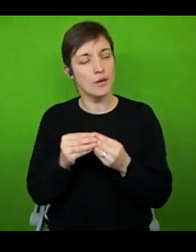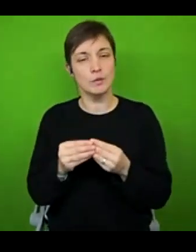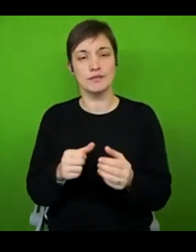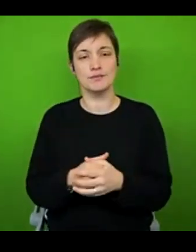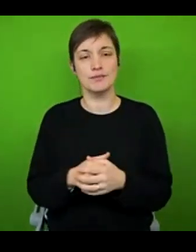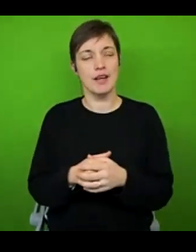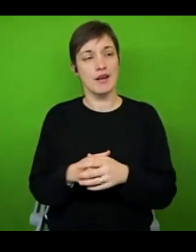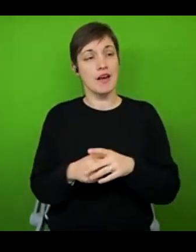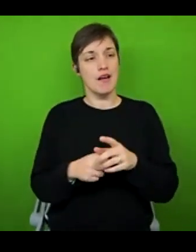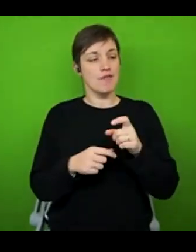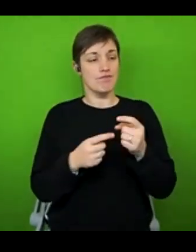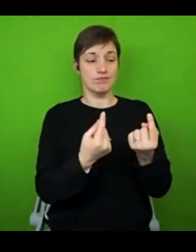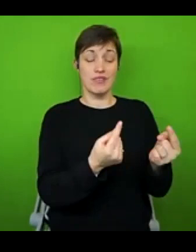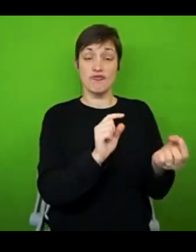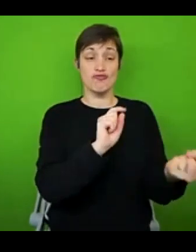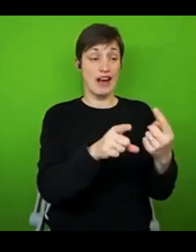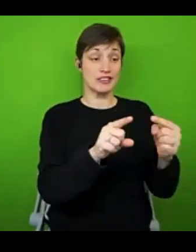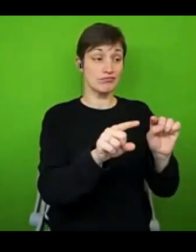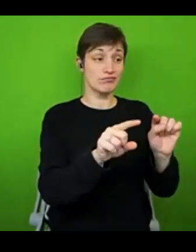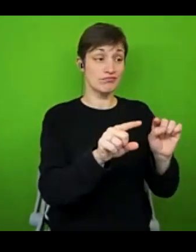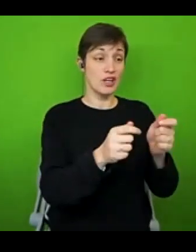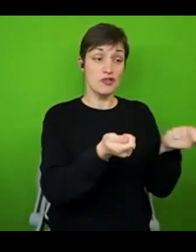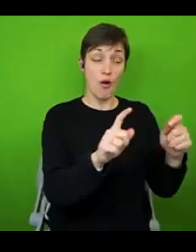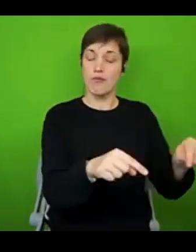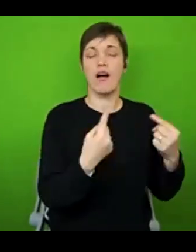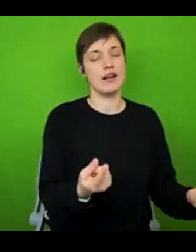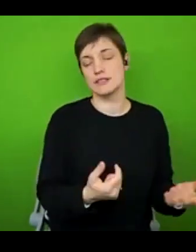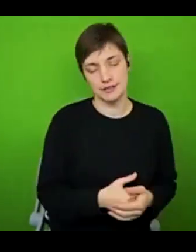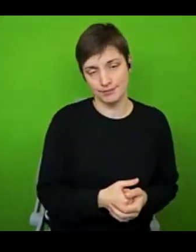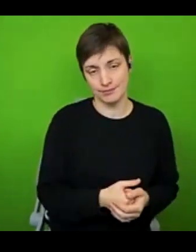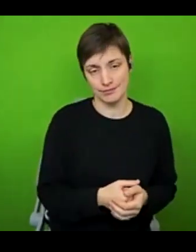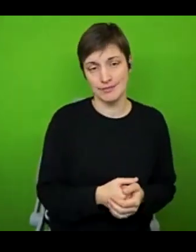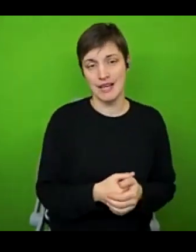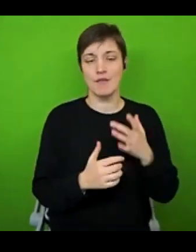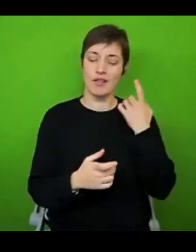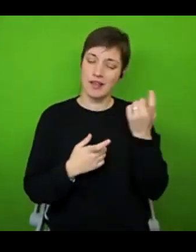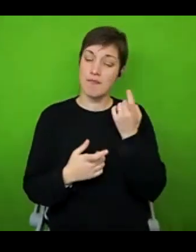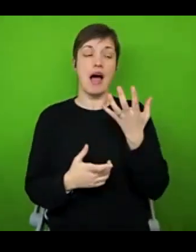control other people's reactions, all you can do is try and make the best of what you have and consider how you can move forward.